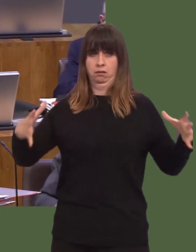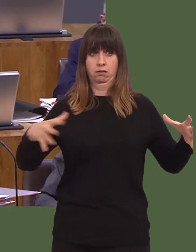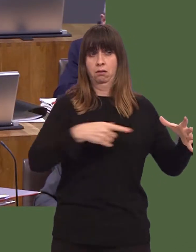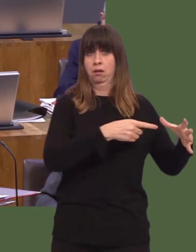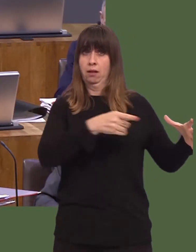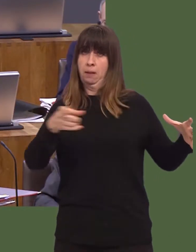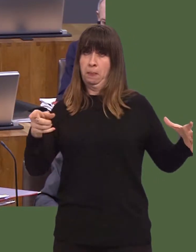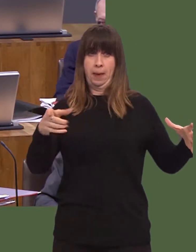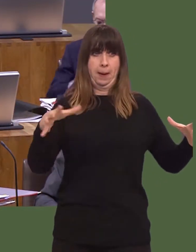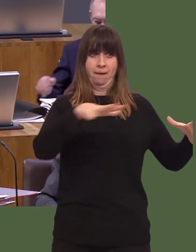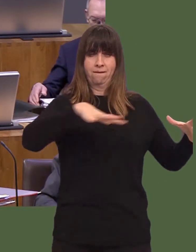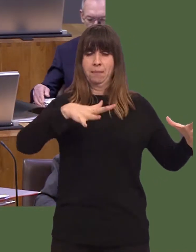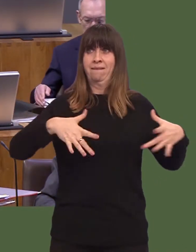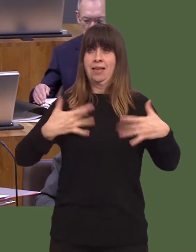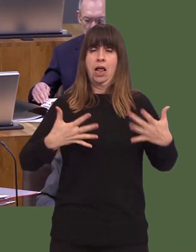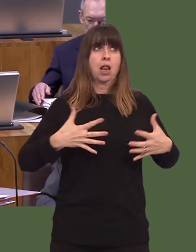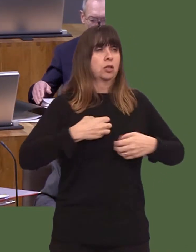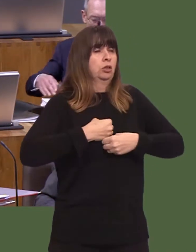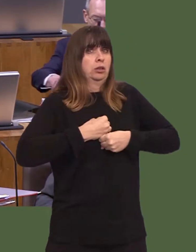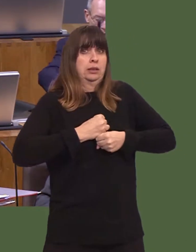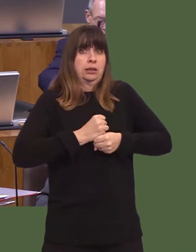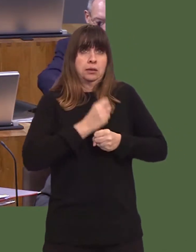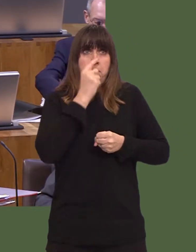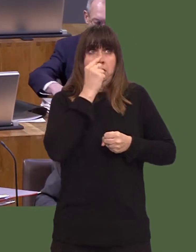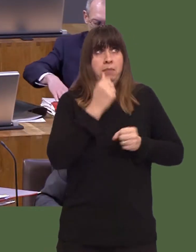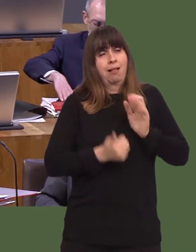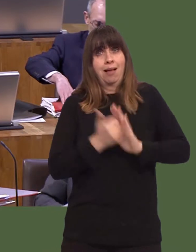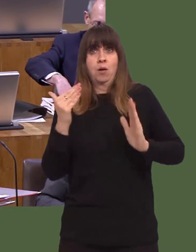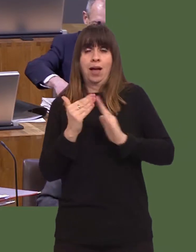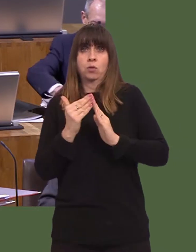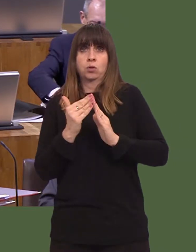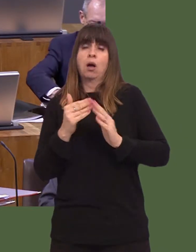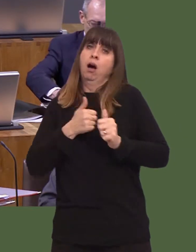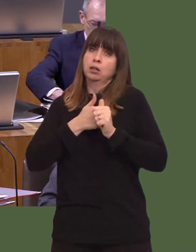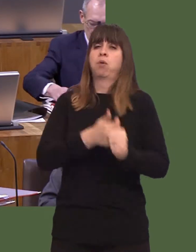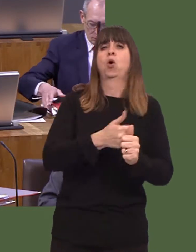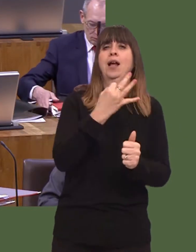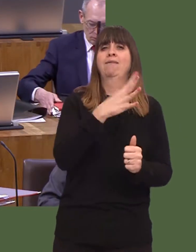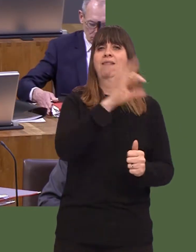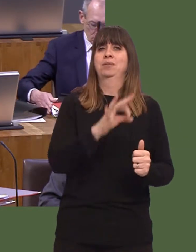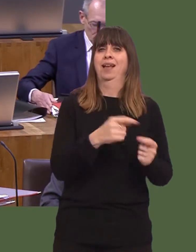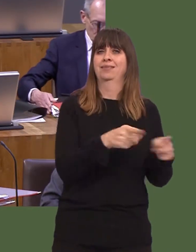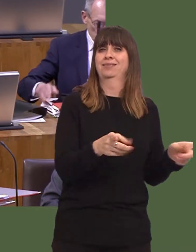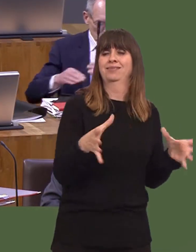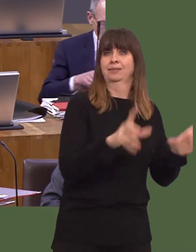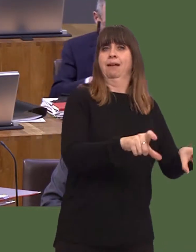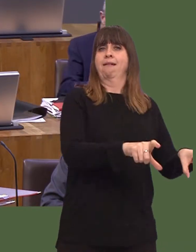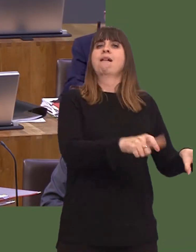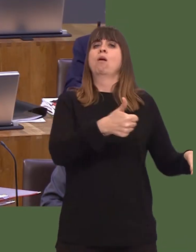who were under pressure and perhaps lost their house because of that. And so we know that that has worked extremely well.